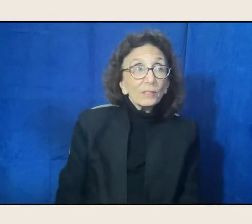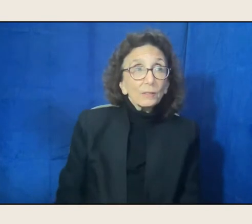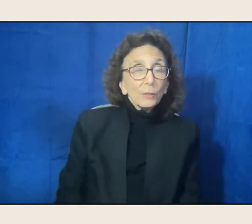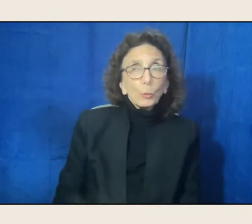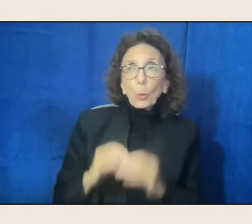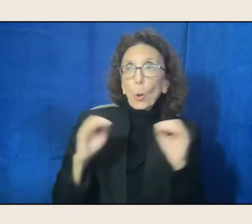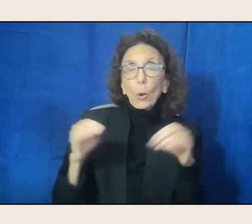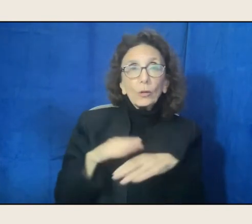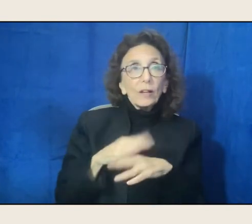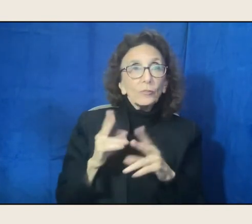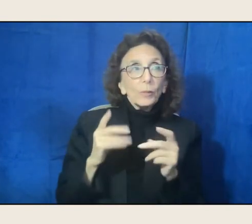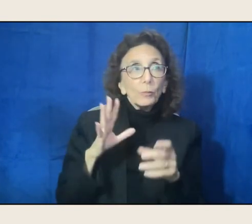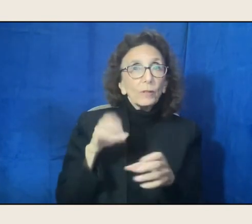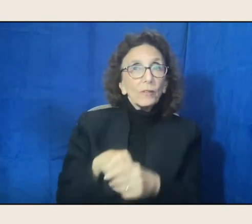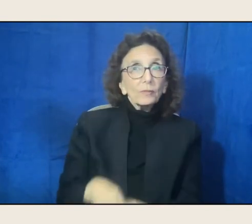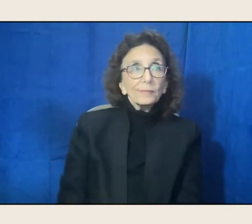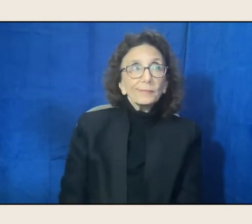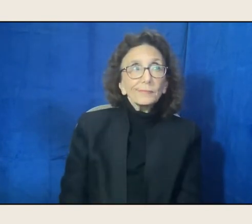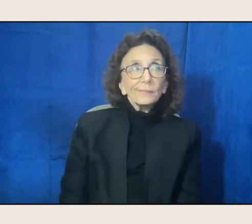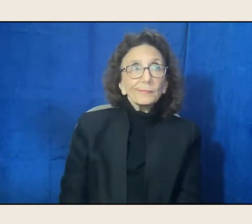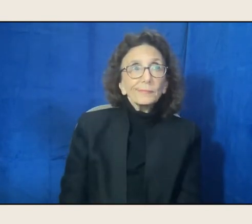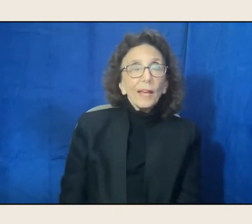Our experts were all non-Native.